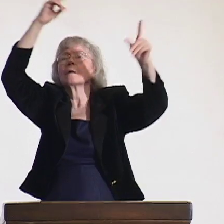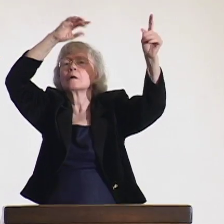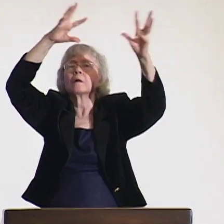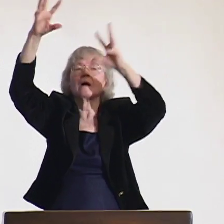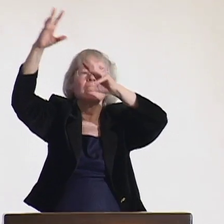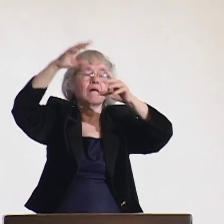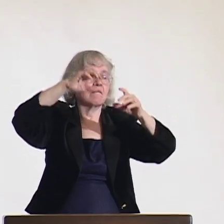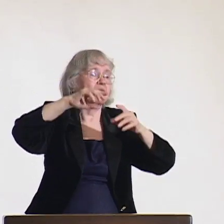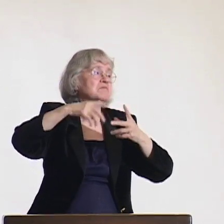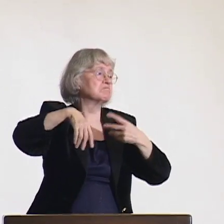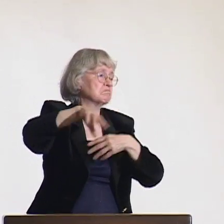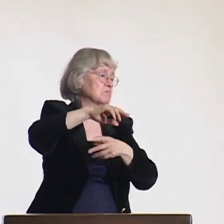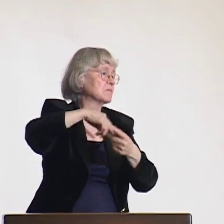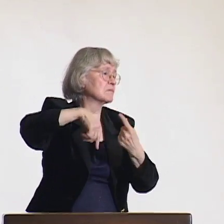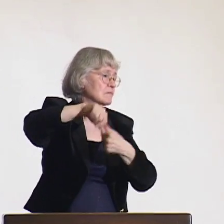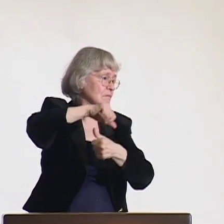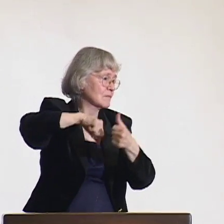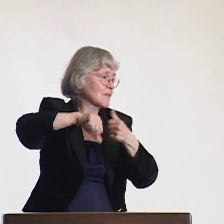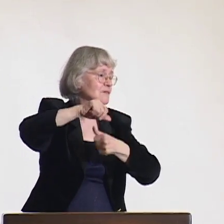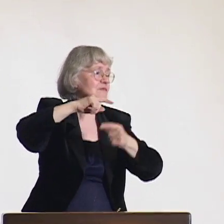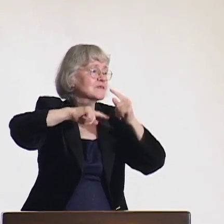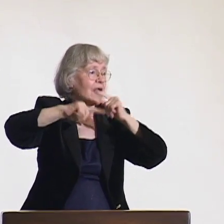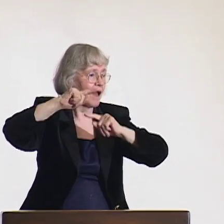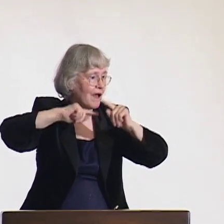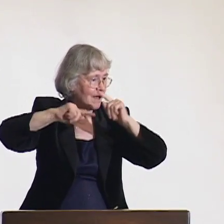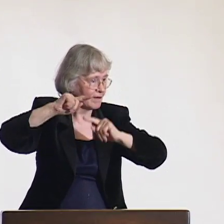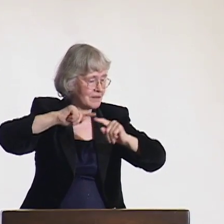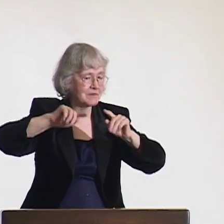so they could communicate with each other at a great distance.